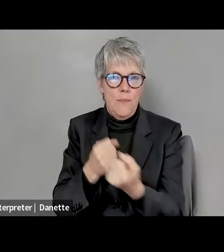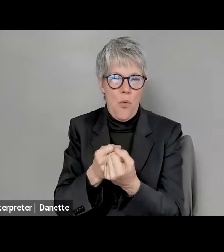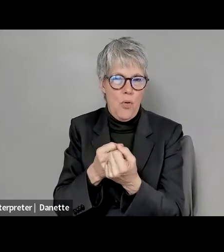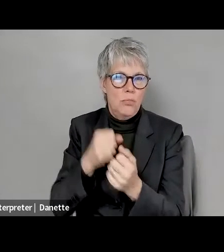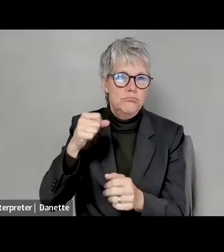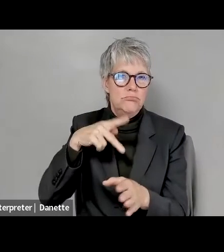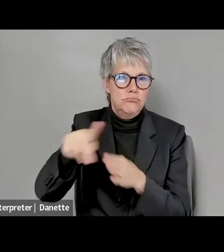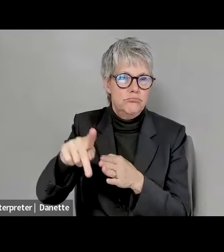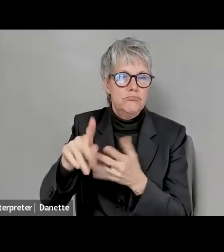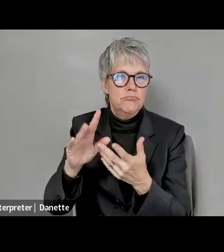Kelly Crosbie: I That's right.